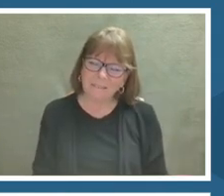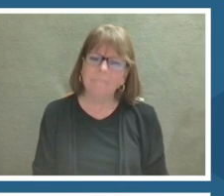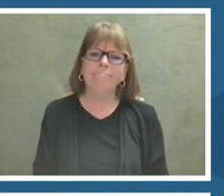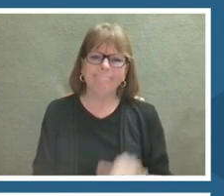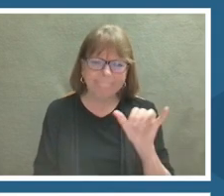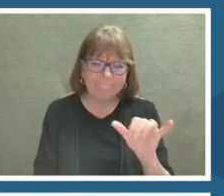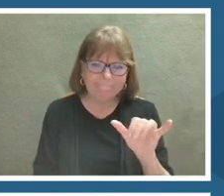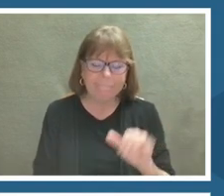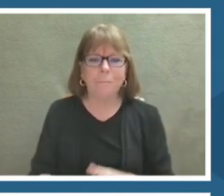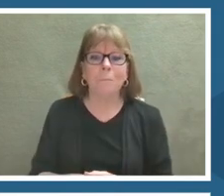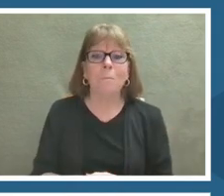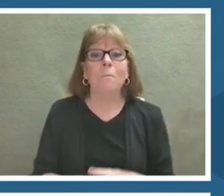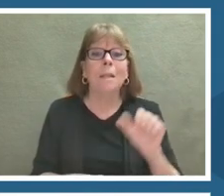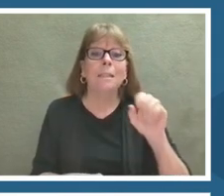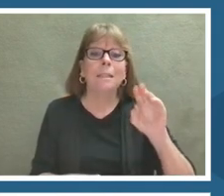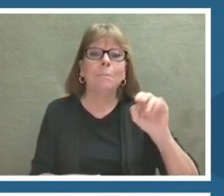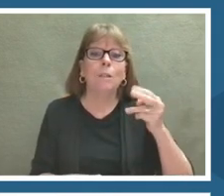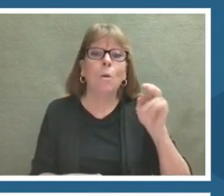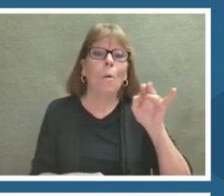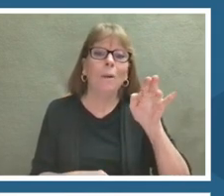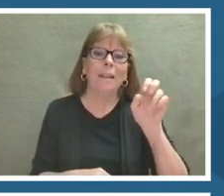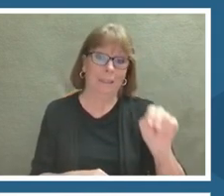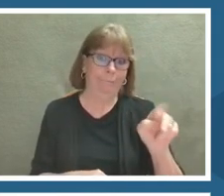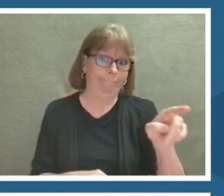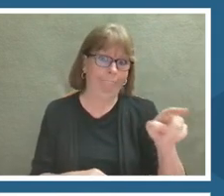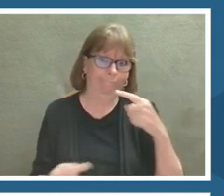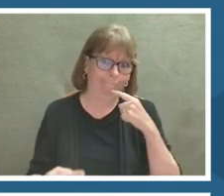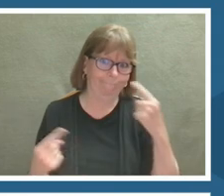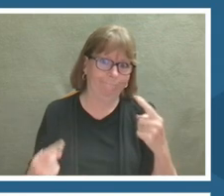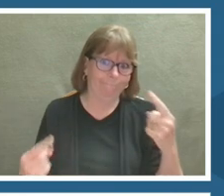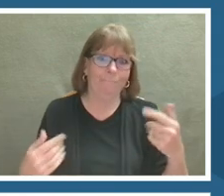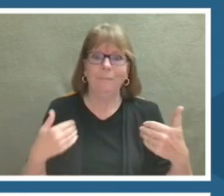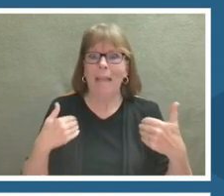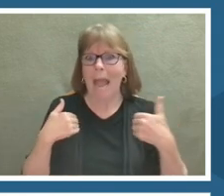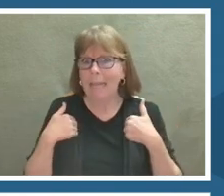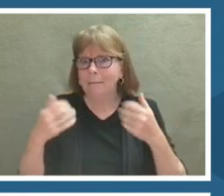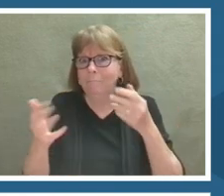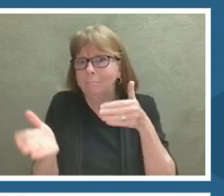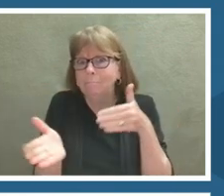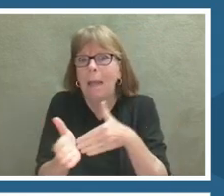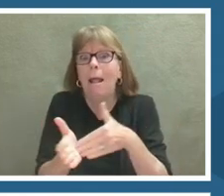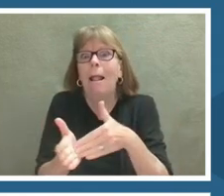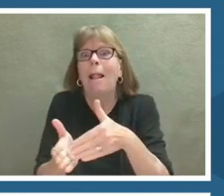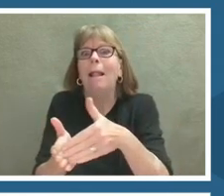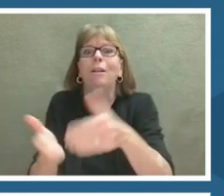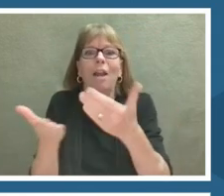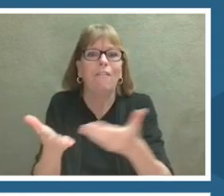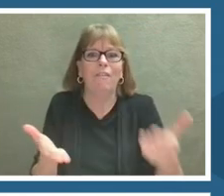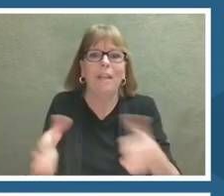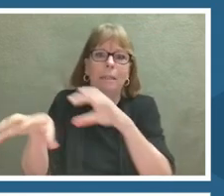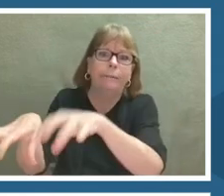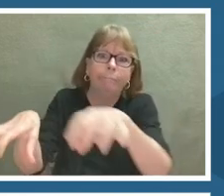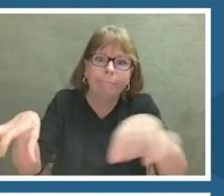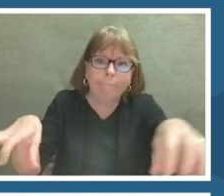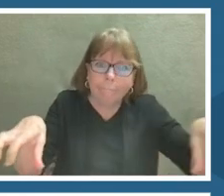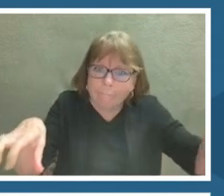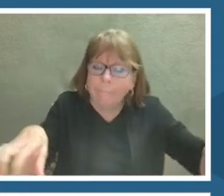The Smithsonian is well known for housing and curating millions and millions of objects and specimens and artwork.